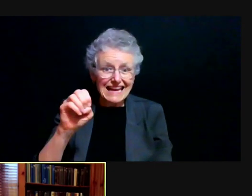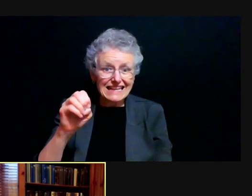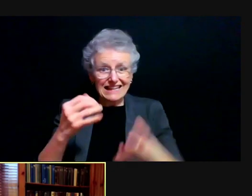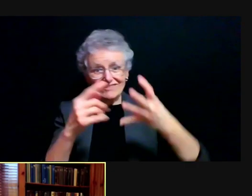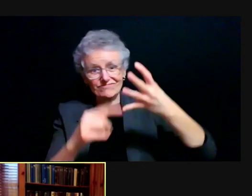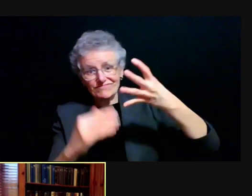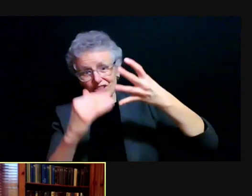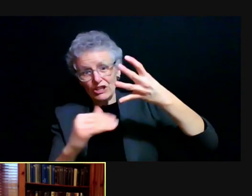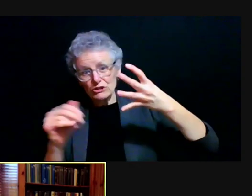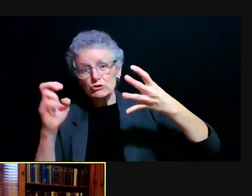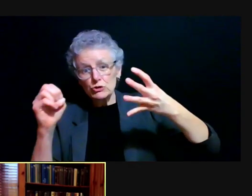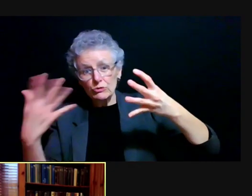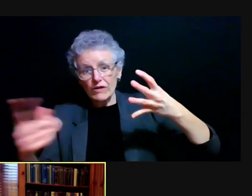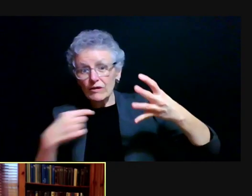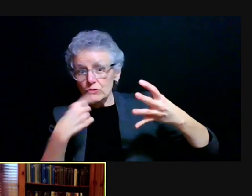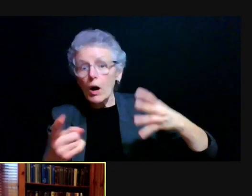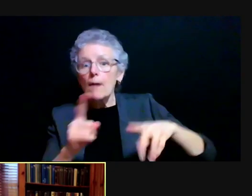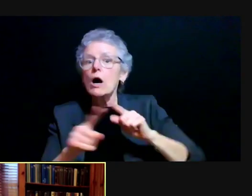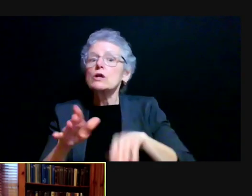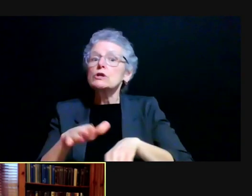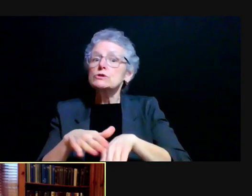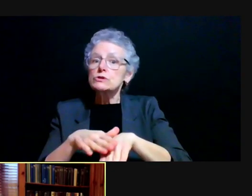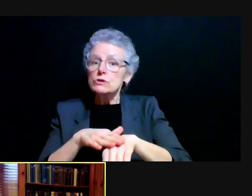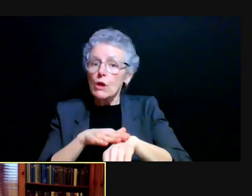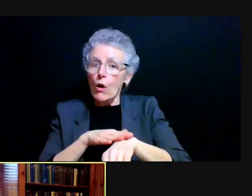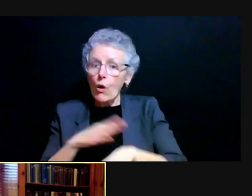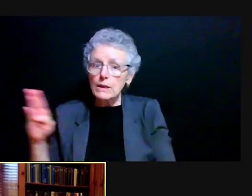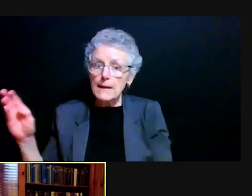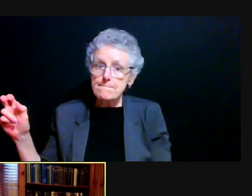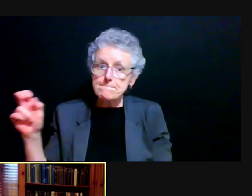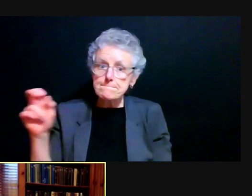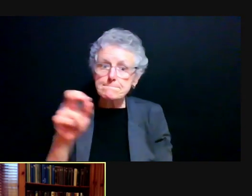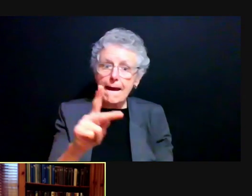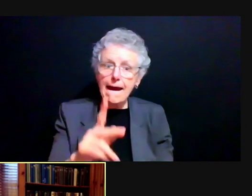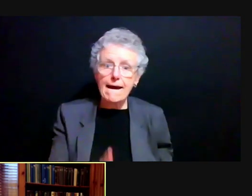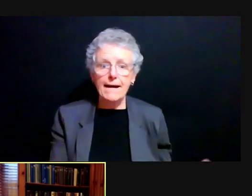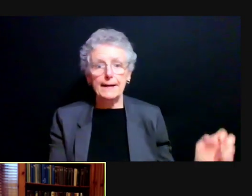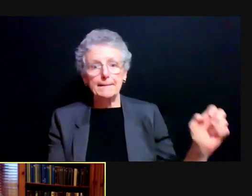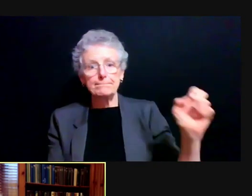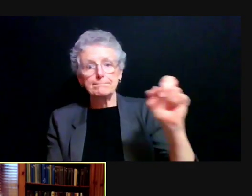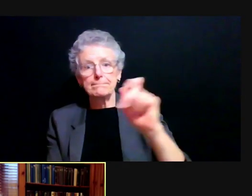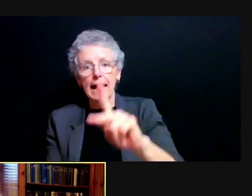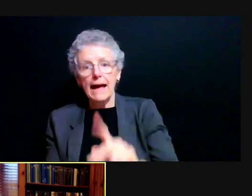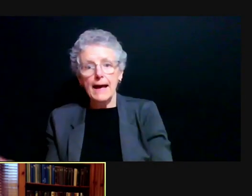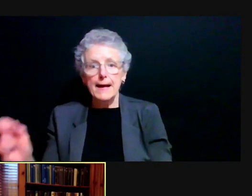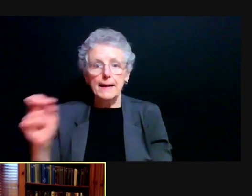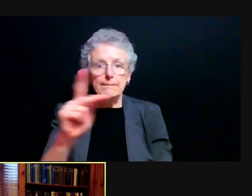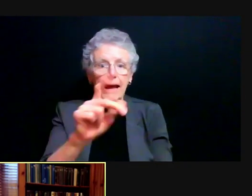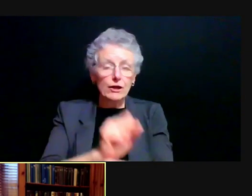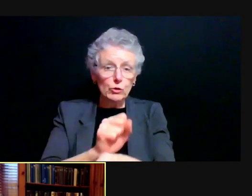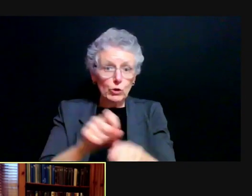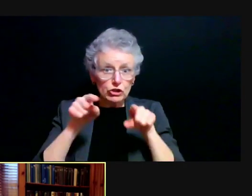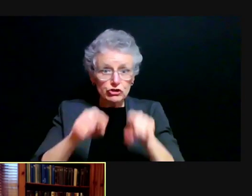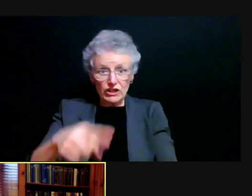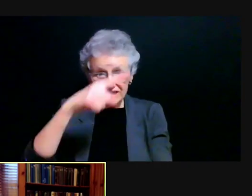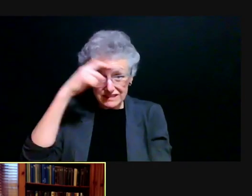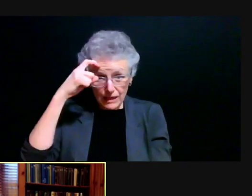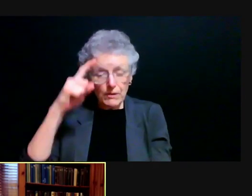but there'll be a gradual return to in-person work in the months across the summer and then heading into the academic year